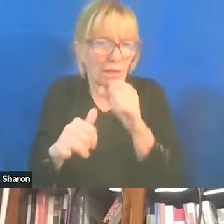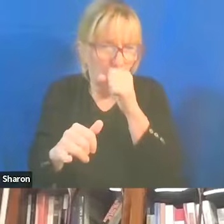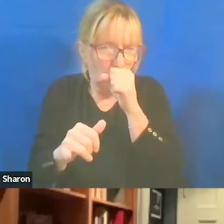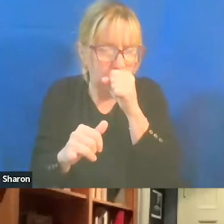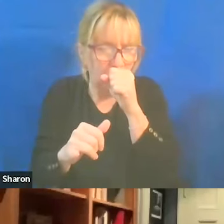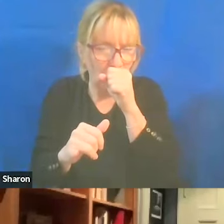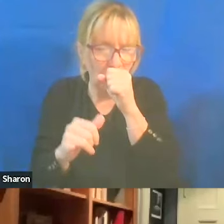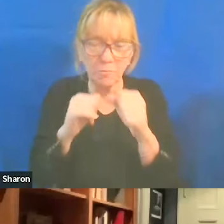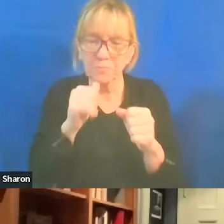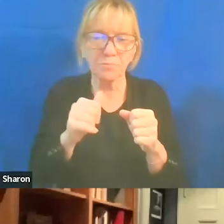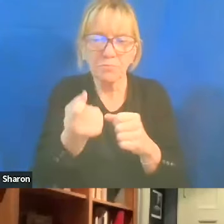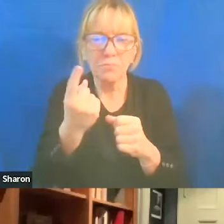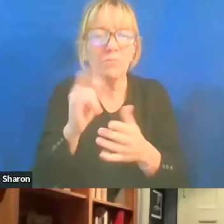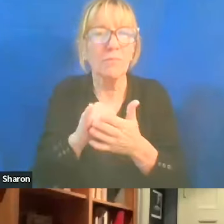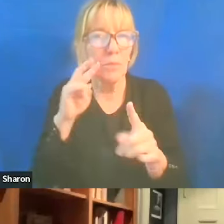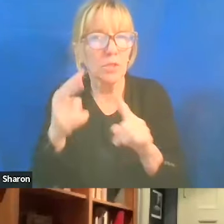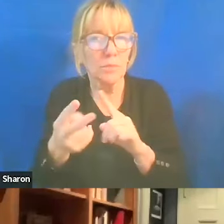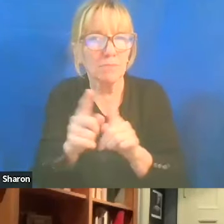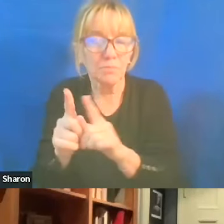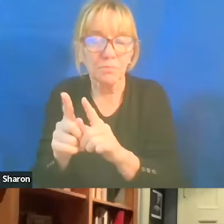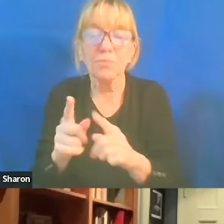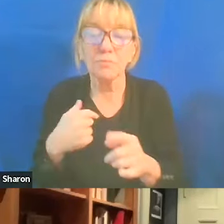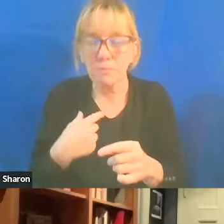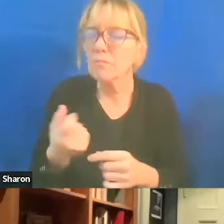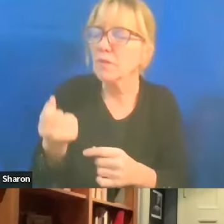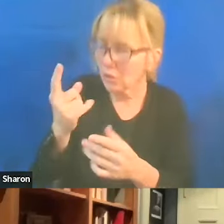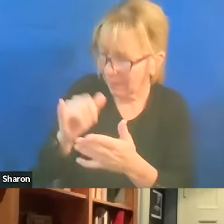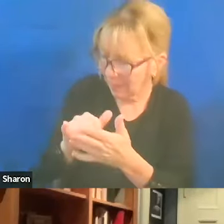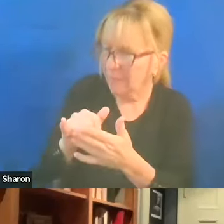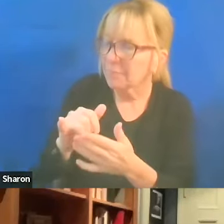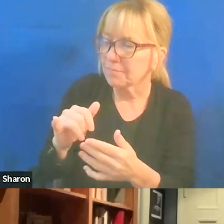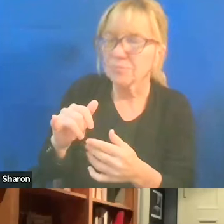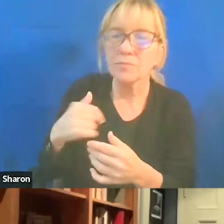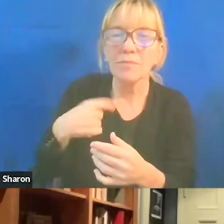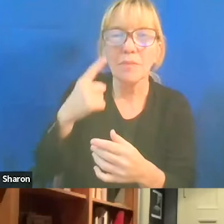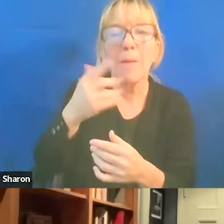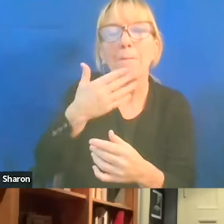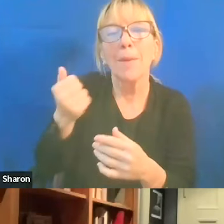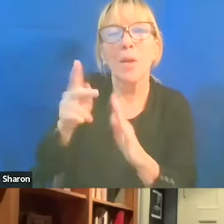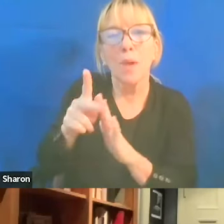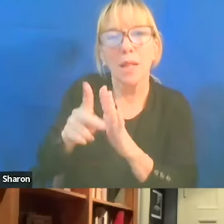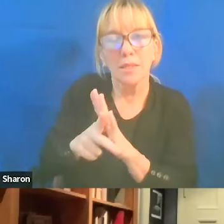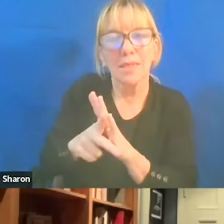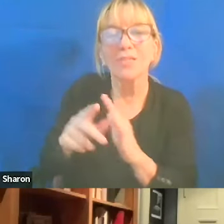Right, but I understand that too. And that's why I think it's probably a better policy not to put it out.